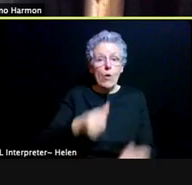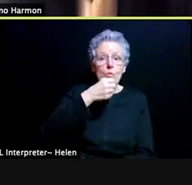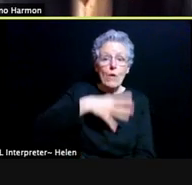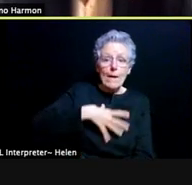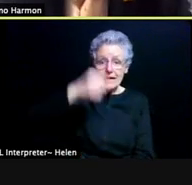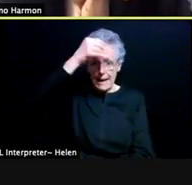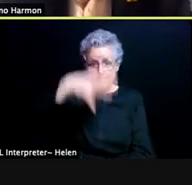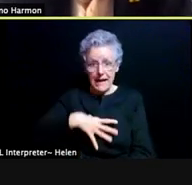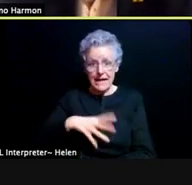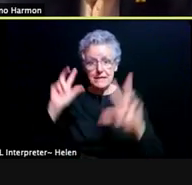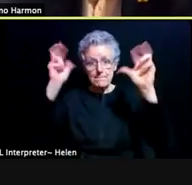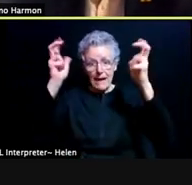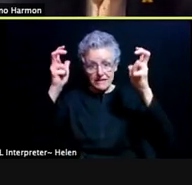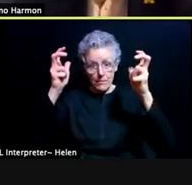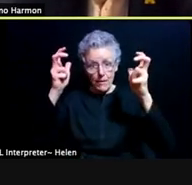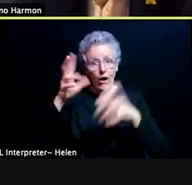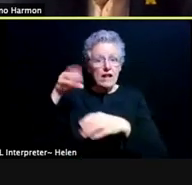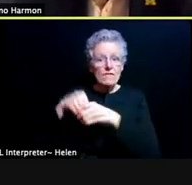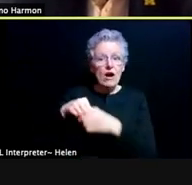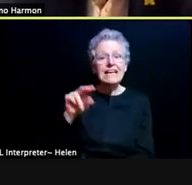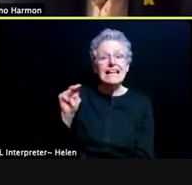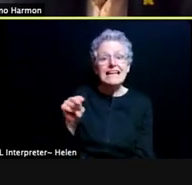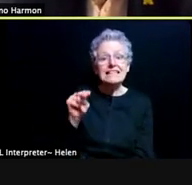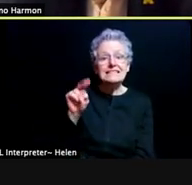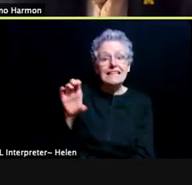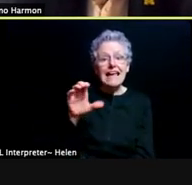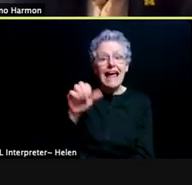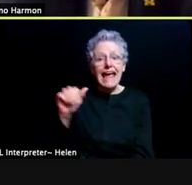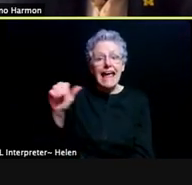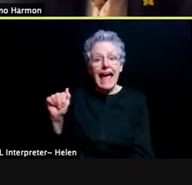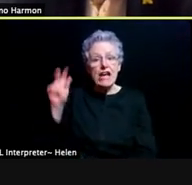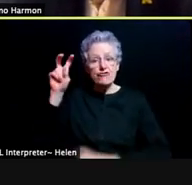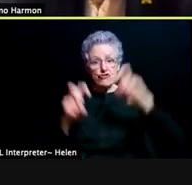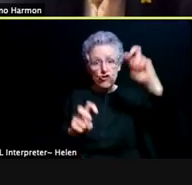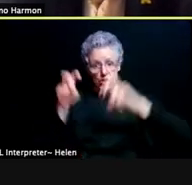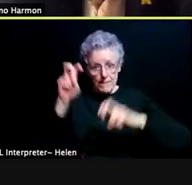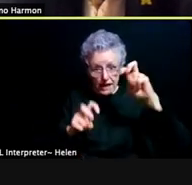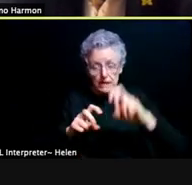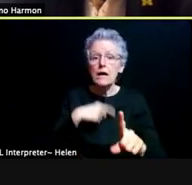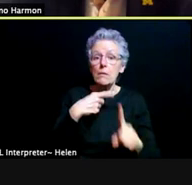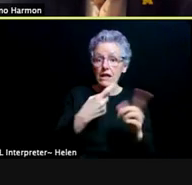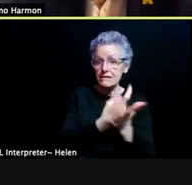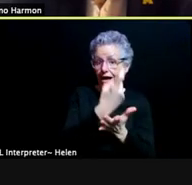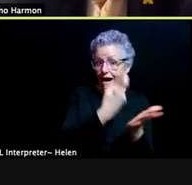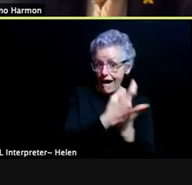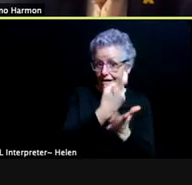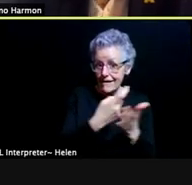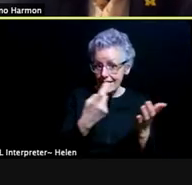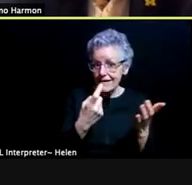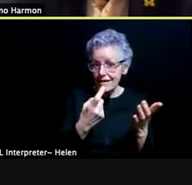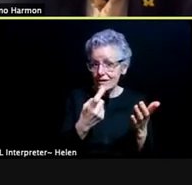as well as our hockey team, but we are having a game watch in The Big House and very safe.